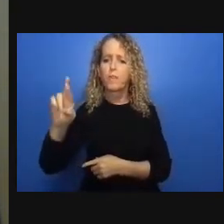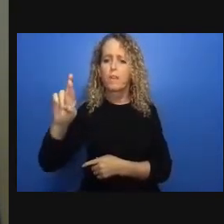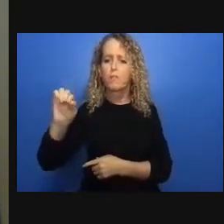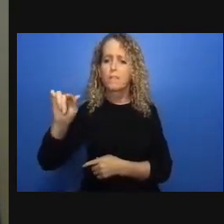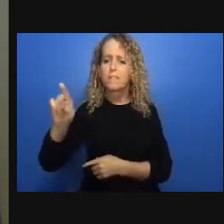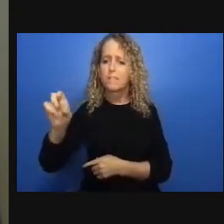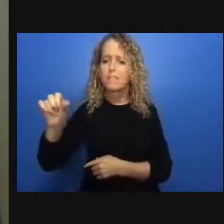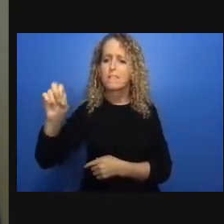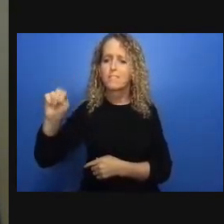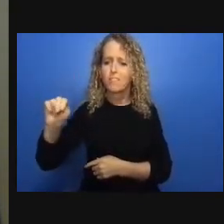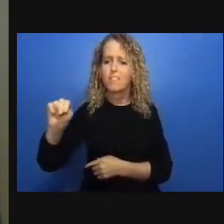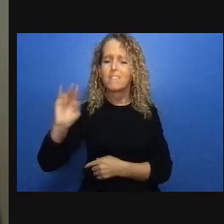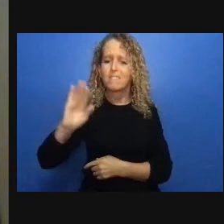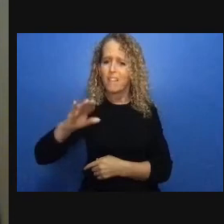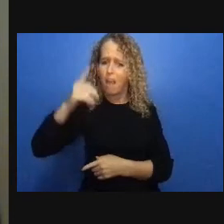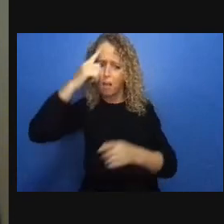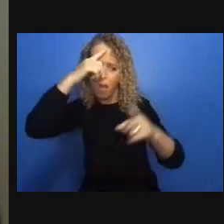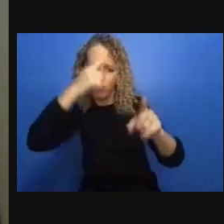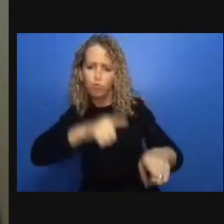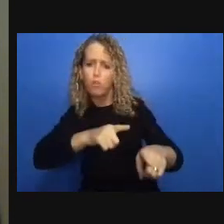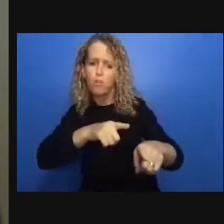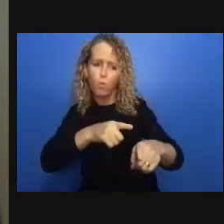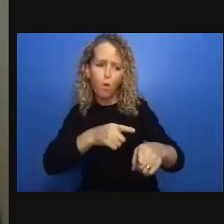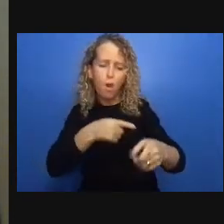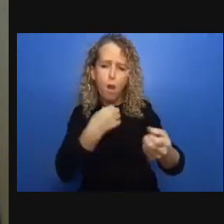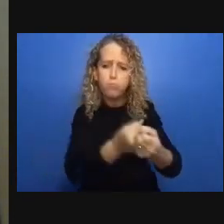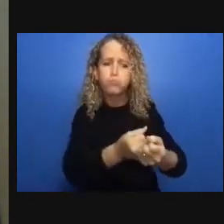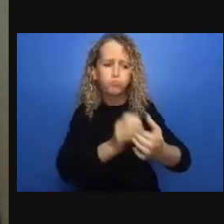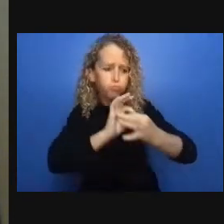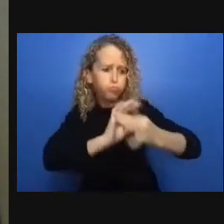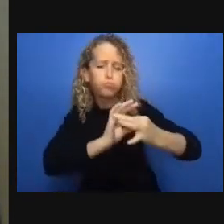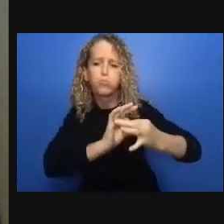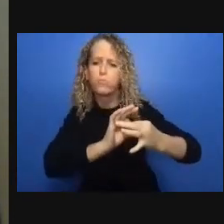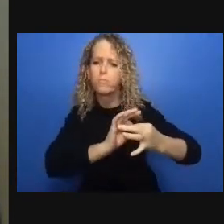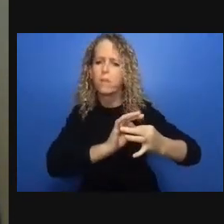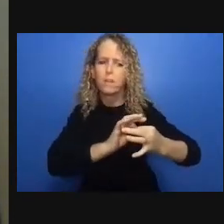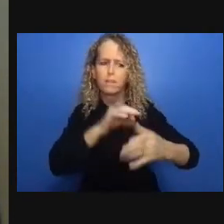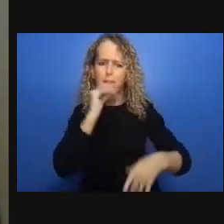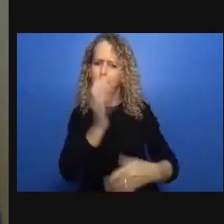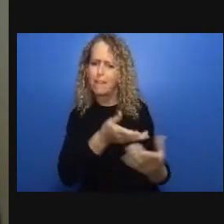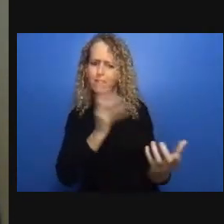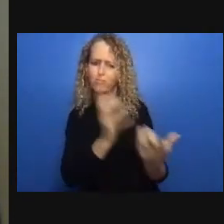and who's there to weigh in on the how this is re-emerged with great force as the decade of